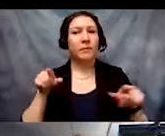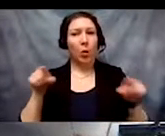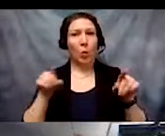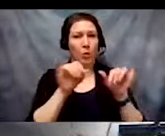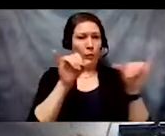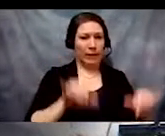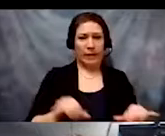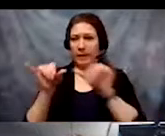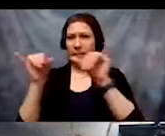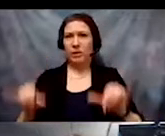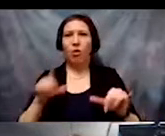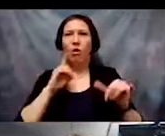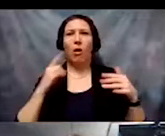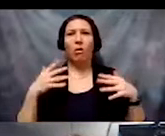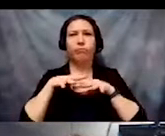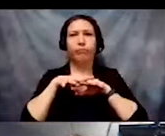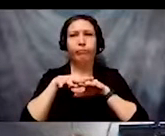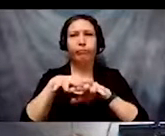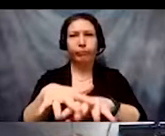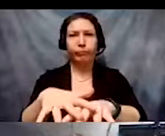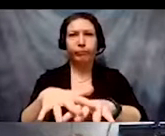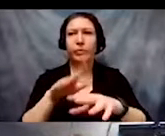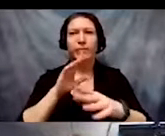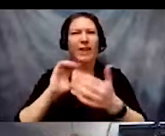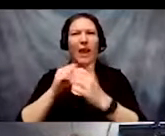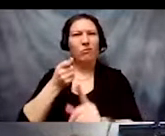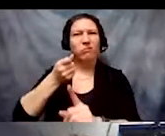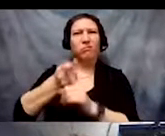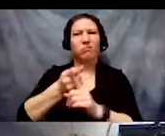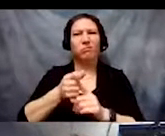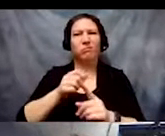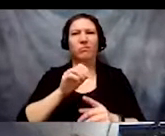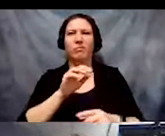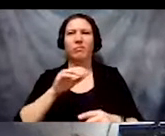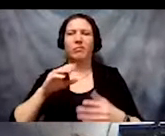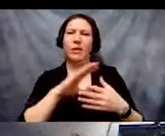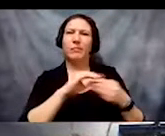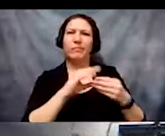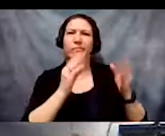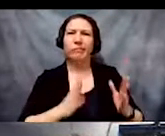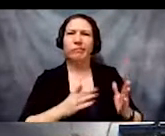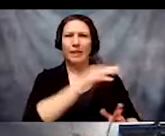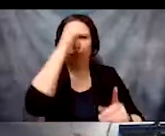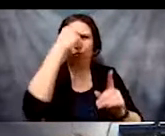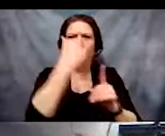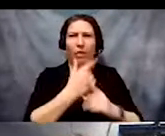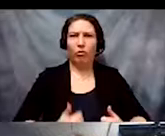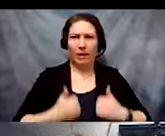affect his brother's life as a Black, disabled man. And the podcast link